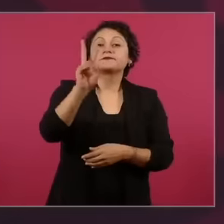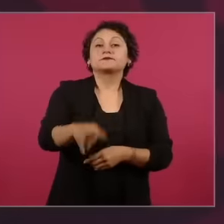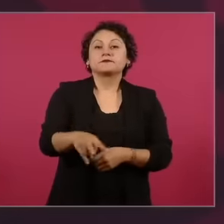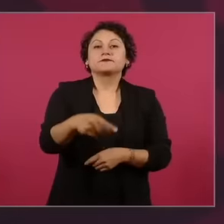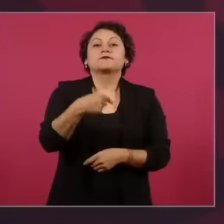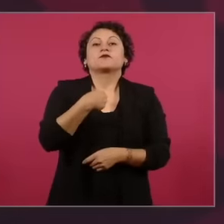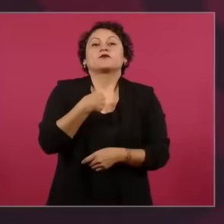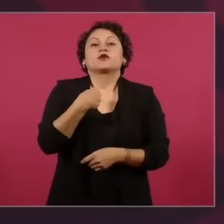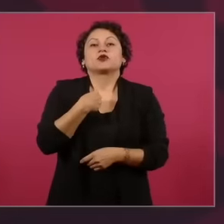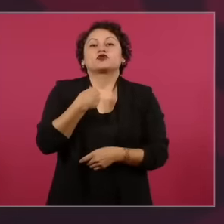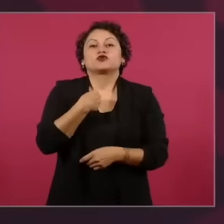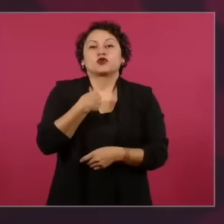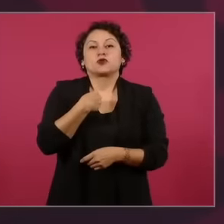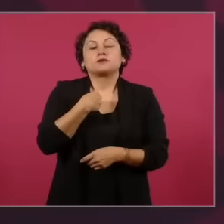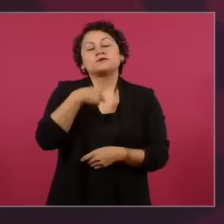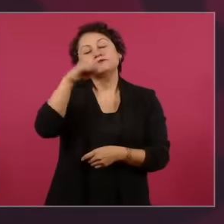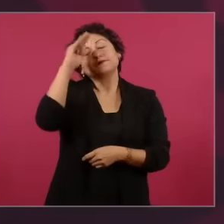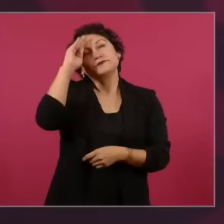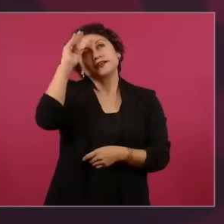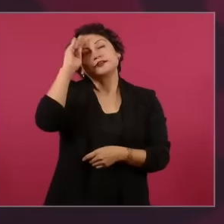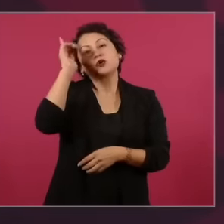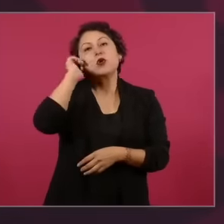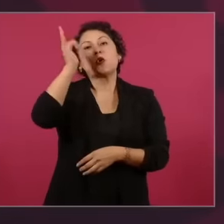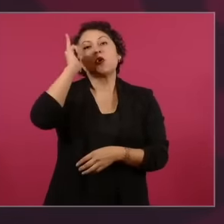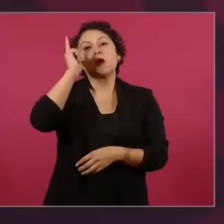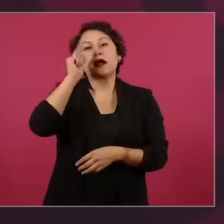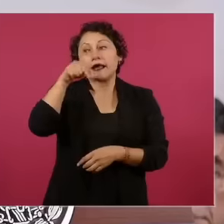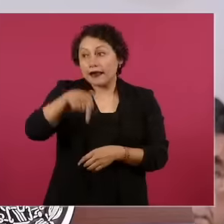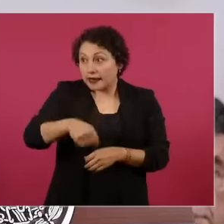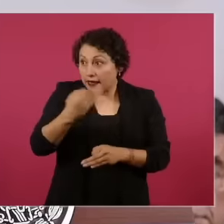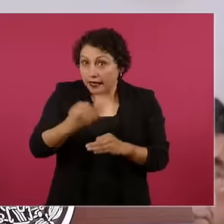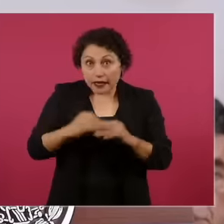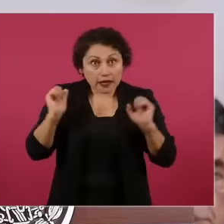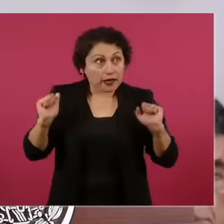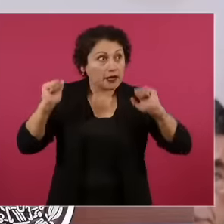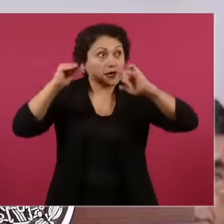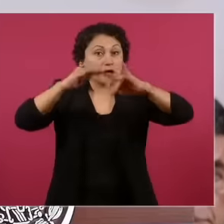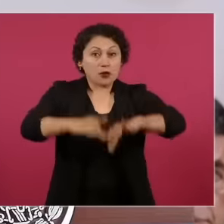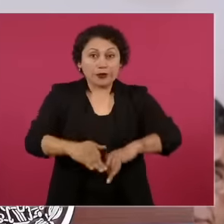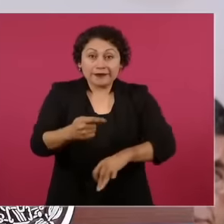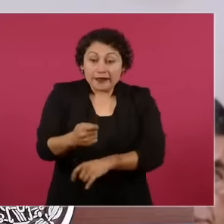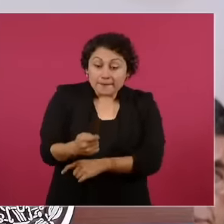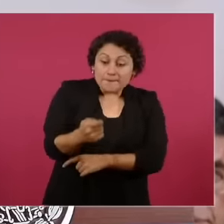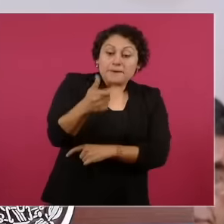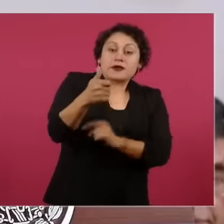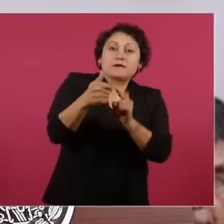the first of many meetings that we will have with communicators and alternative and